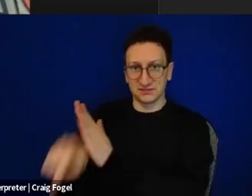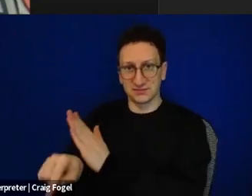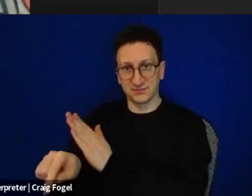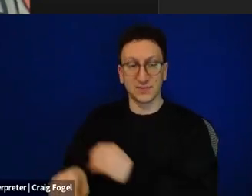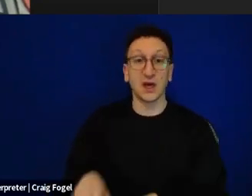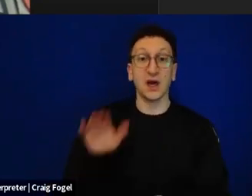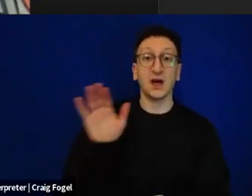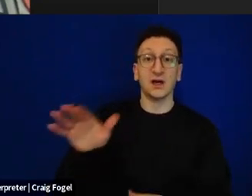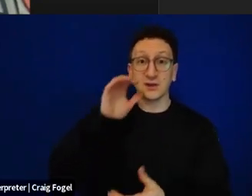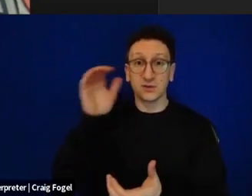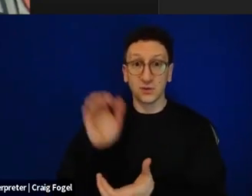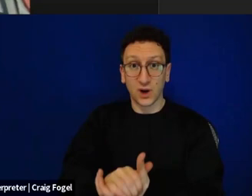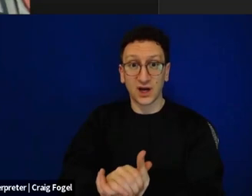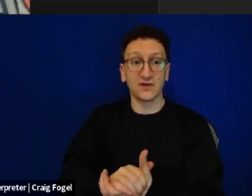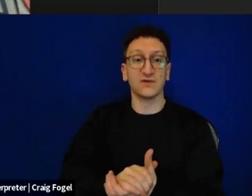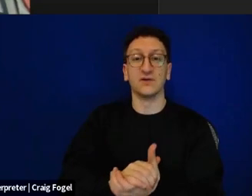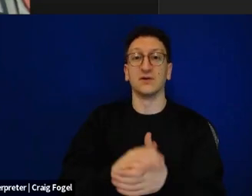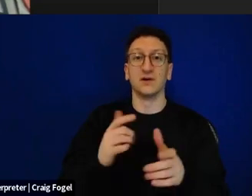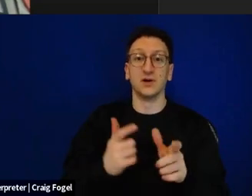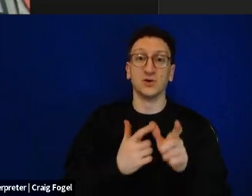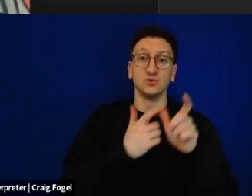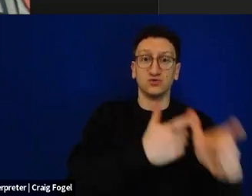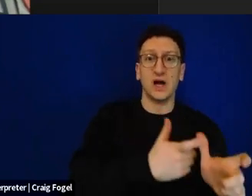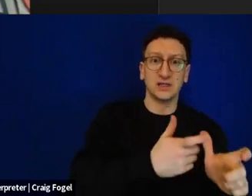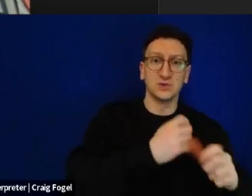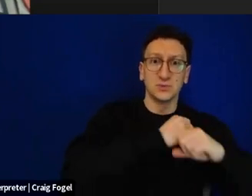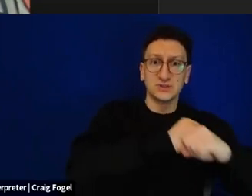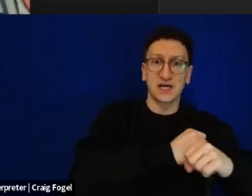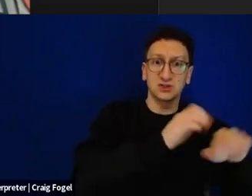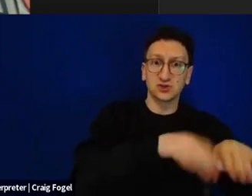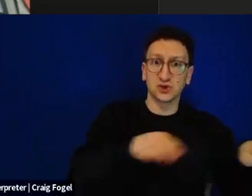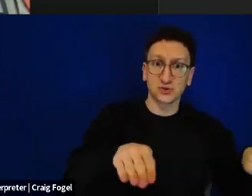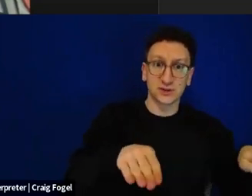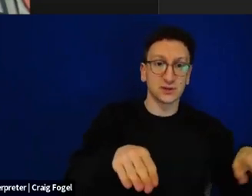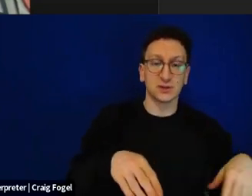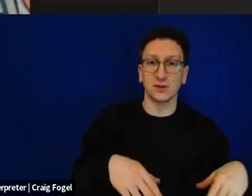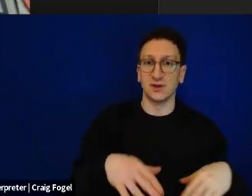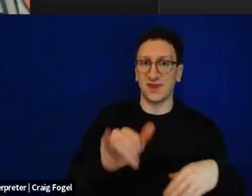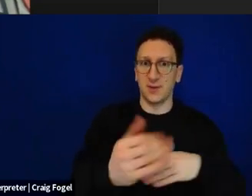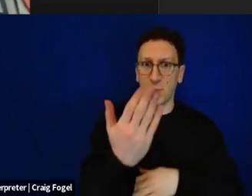the metapelet of the kibbutz ran to the Beit Yeradim, to the children's house, to make sure that there wasn't anyone there, even at that early hour on Shabbat morning.